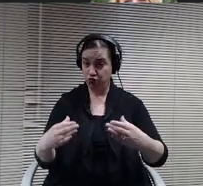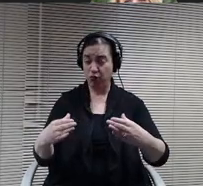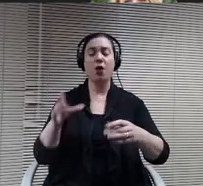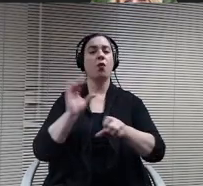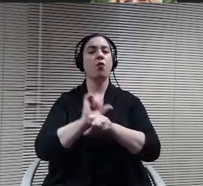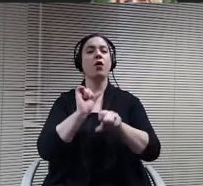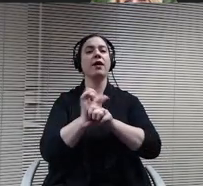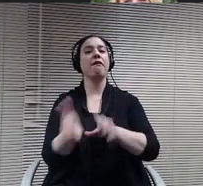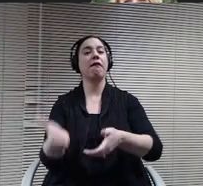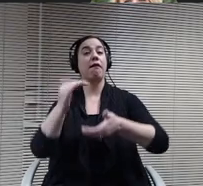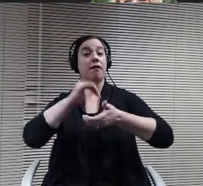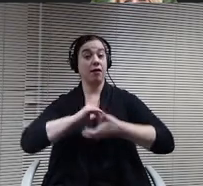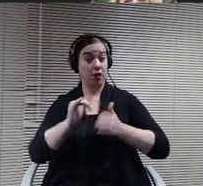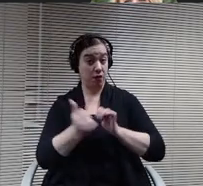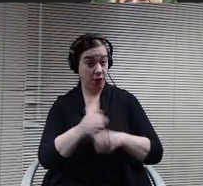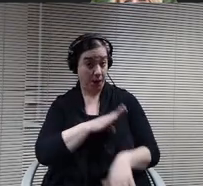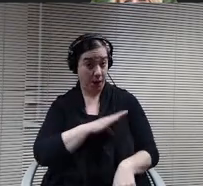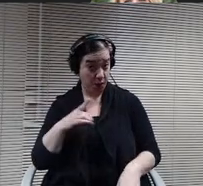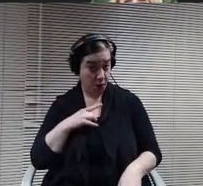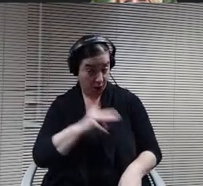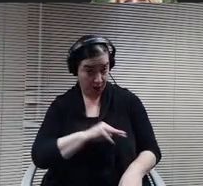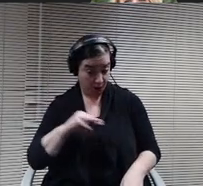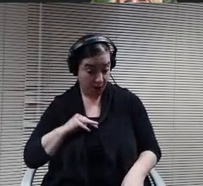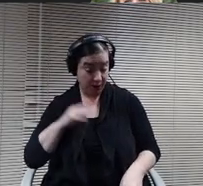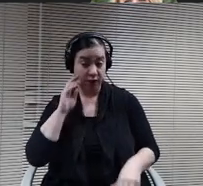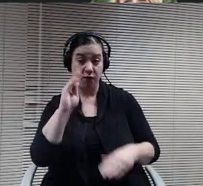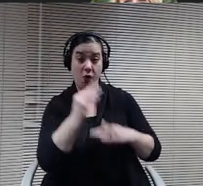input from us, but also making sure that we understand some of